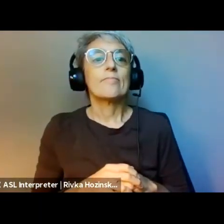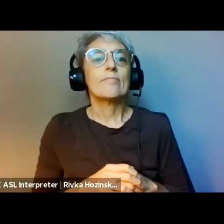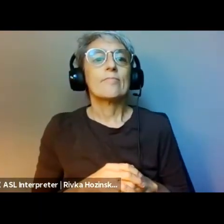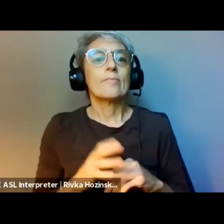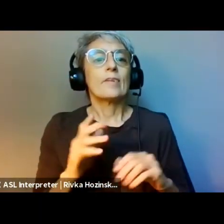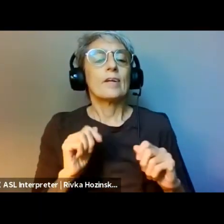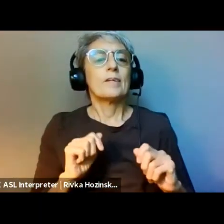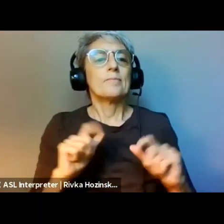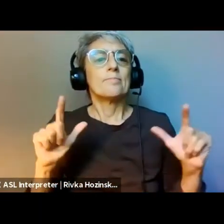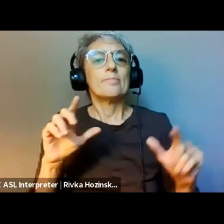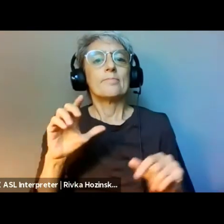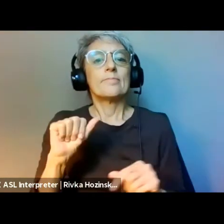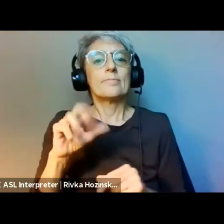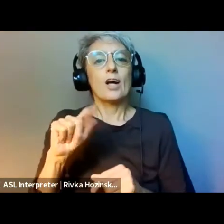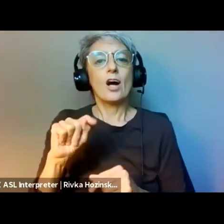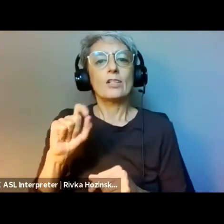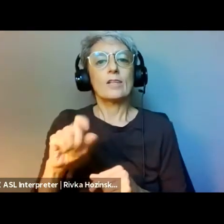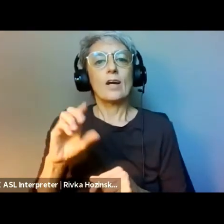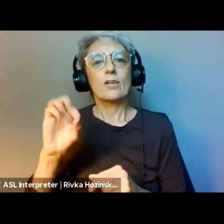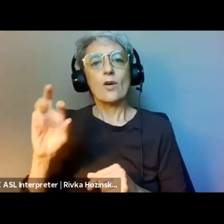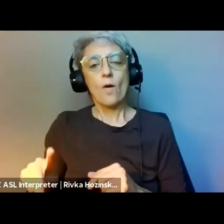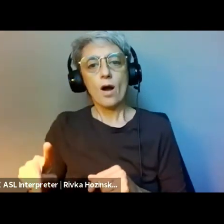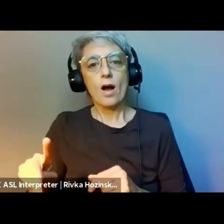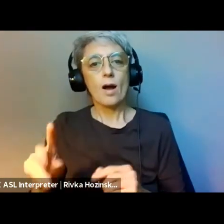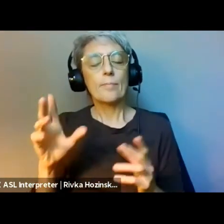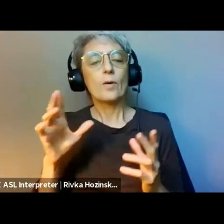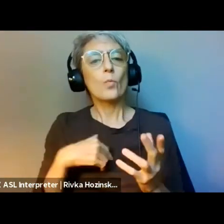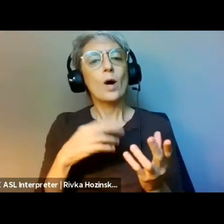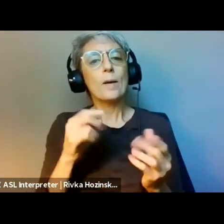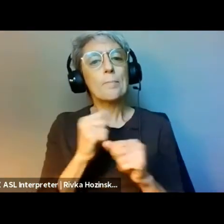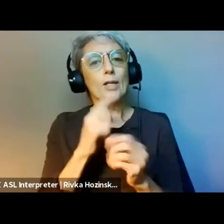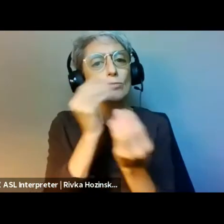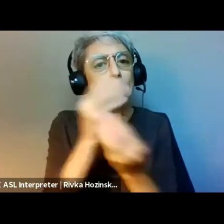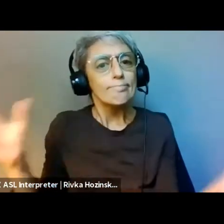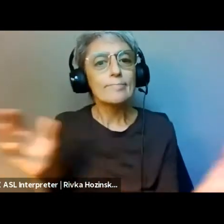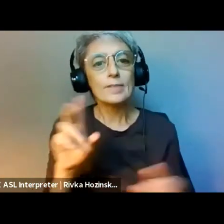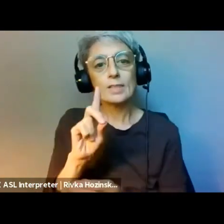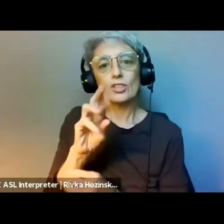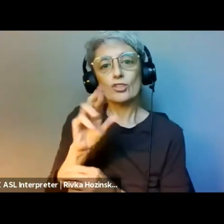I give gratitude for all that they continue to create in all forms of new ancestors, fued ancestors,